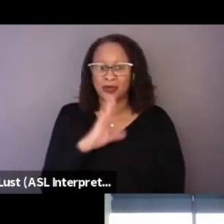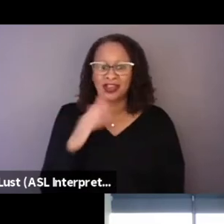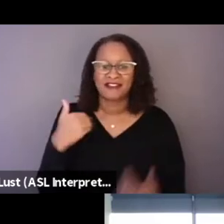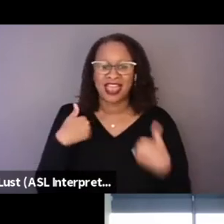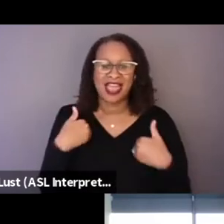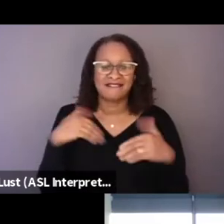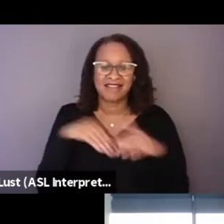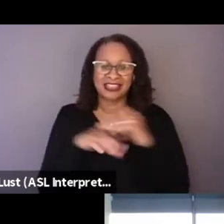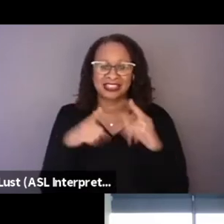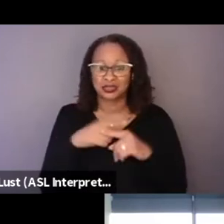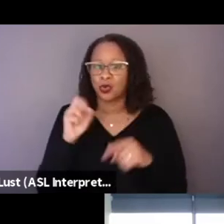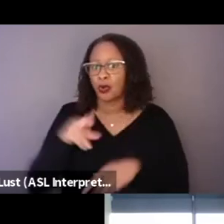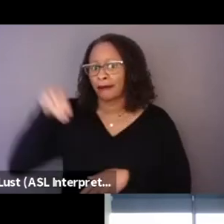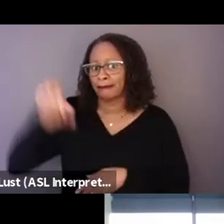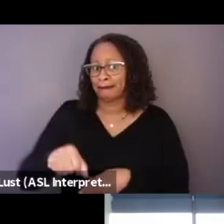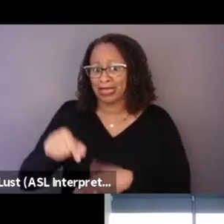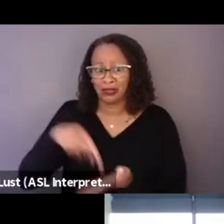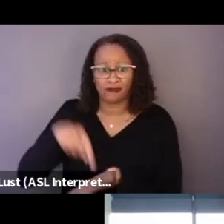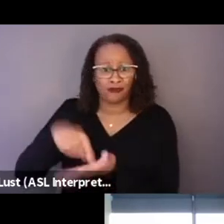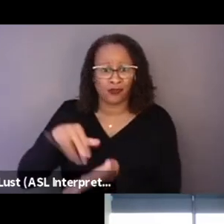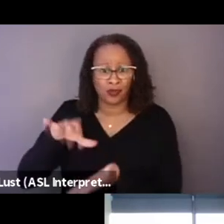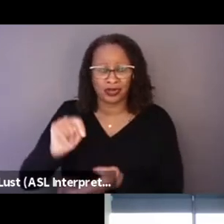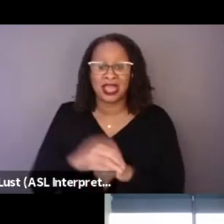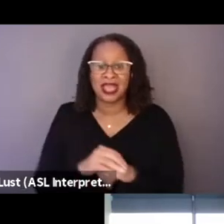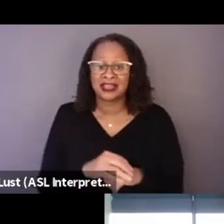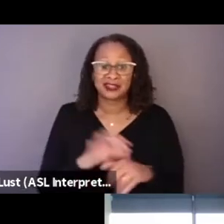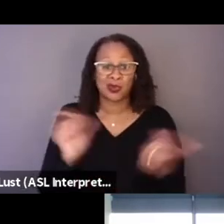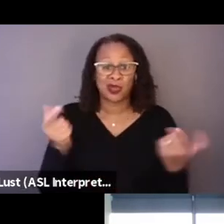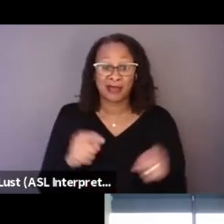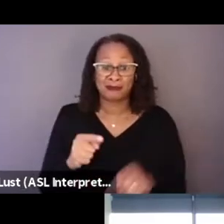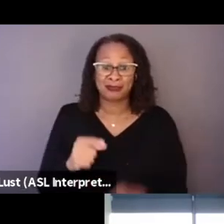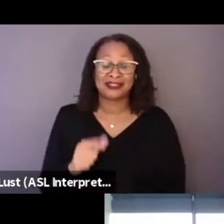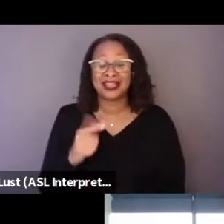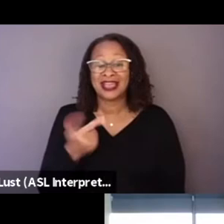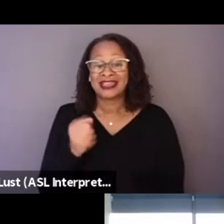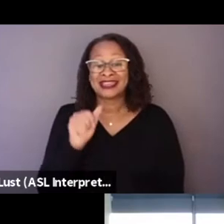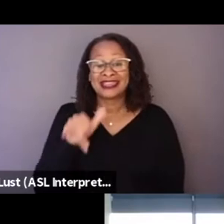So gay pride was happening that weekend,